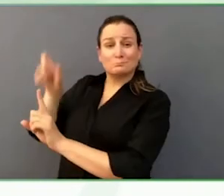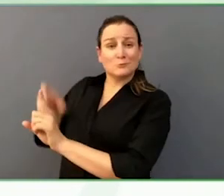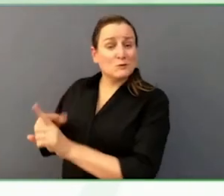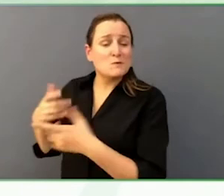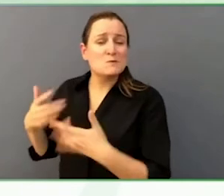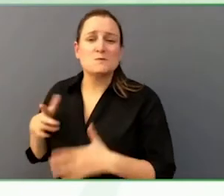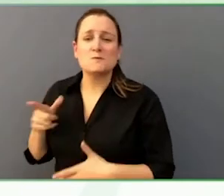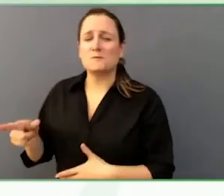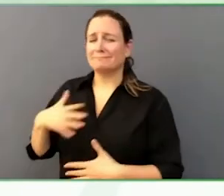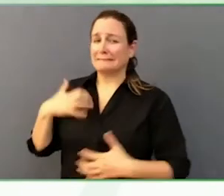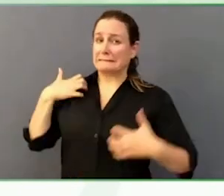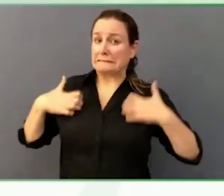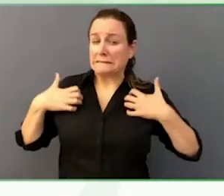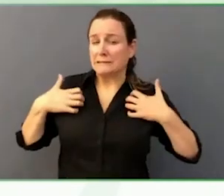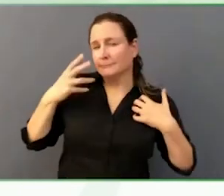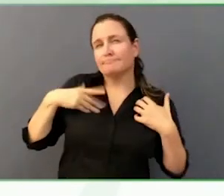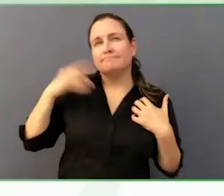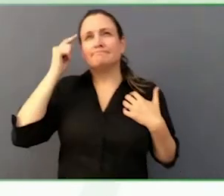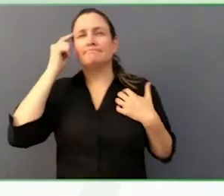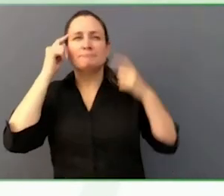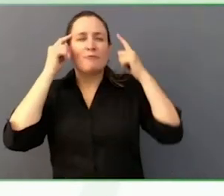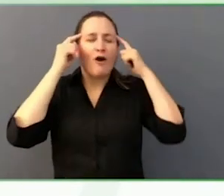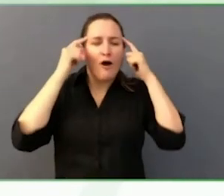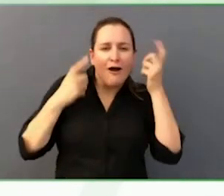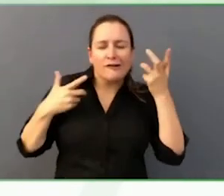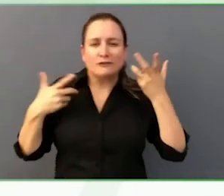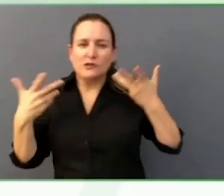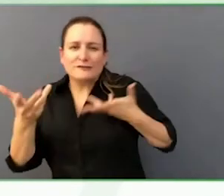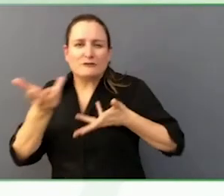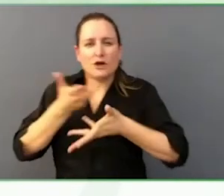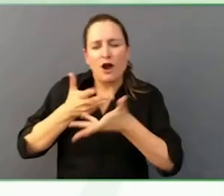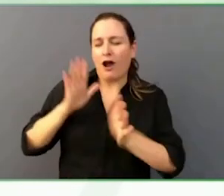Our staff walk away at the end of every day saying, my goodness, have meant something.